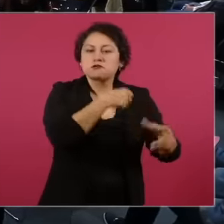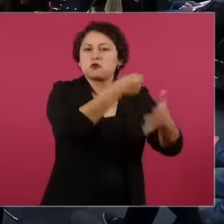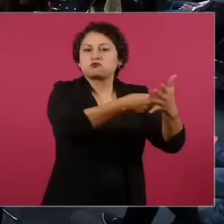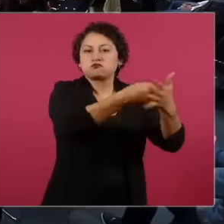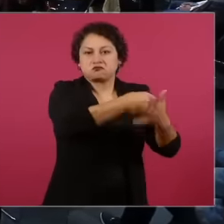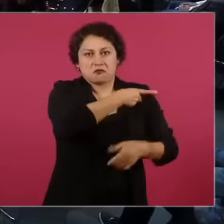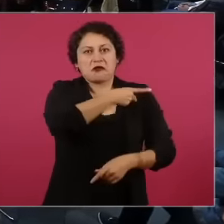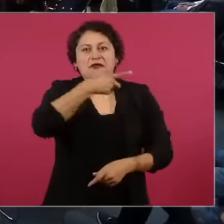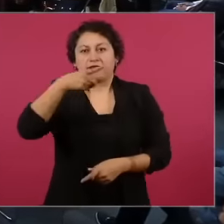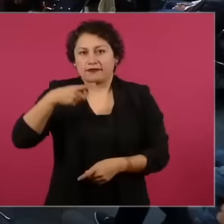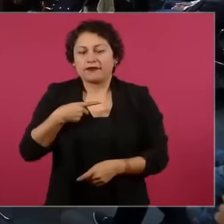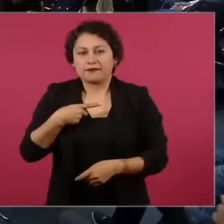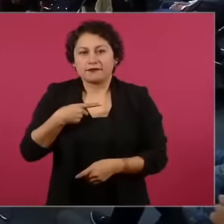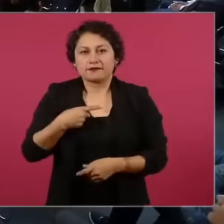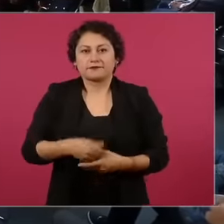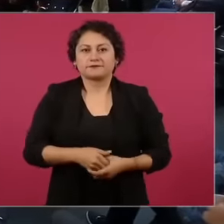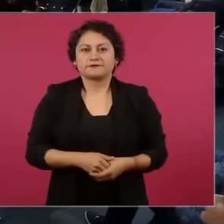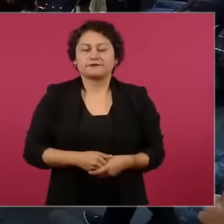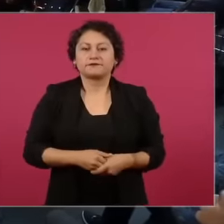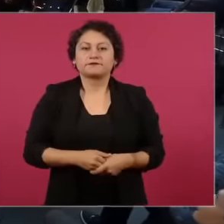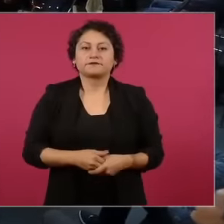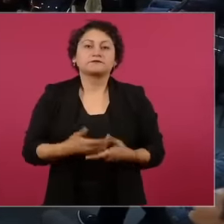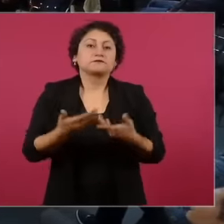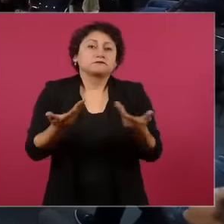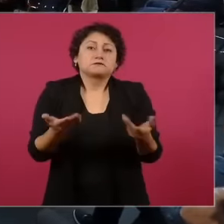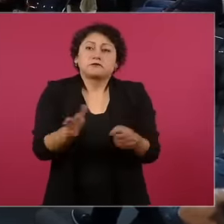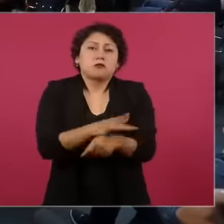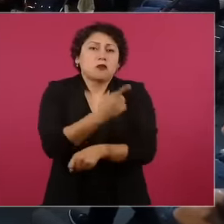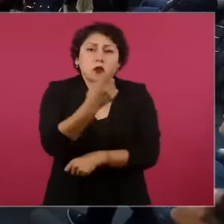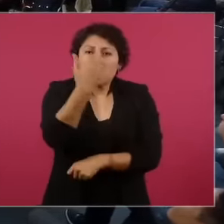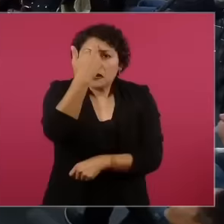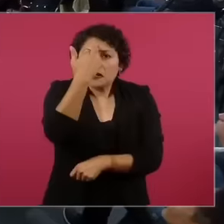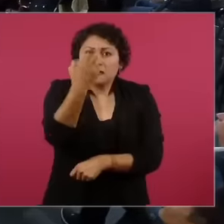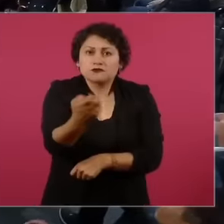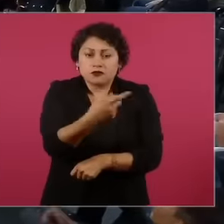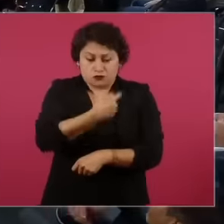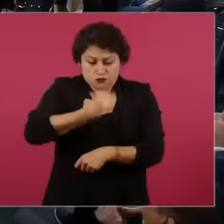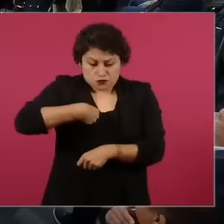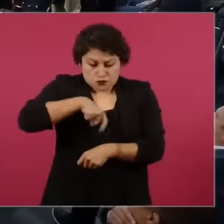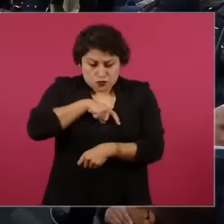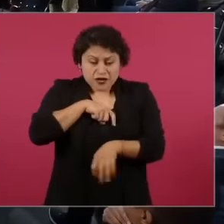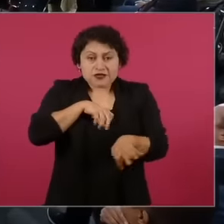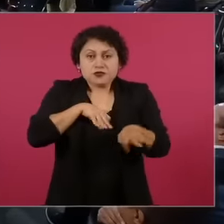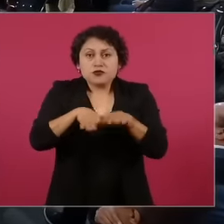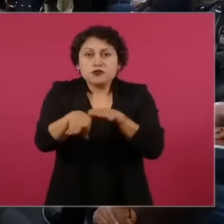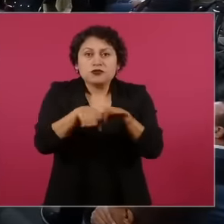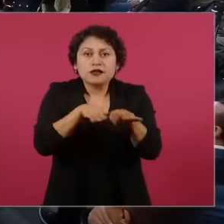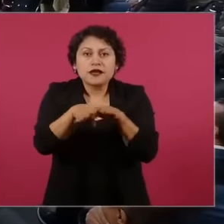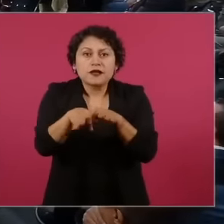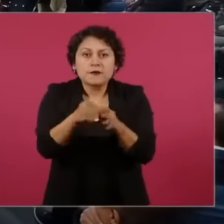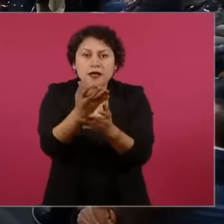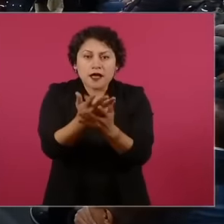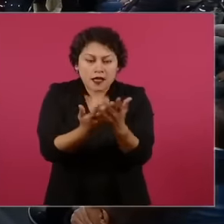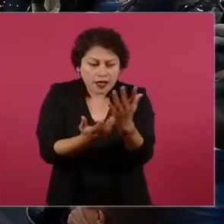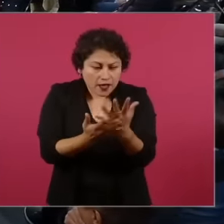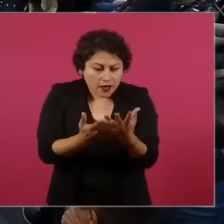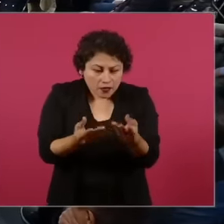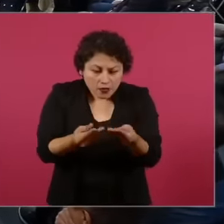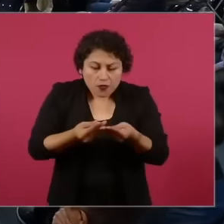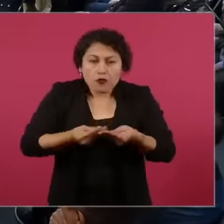and plainly, because we work with a human right, which is the right to know, the human right